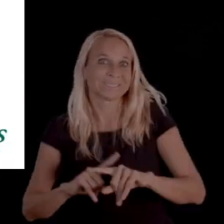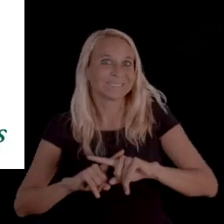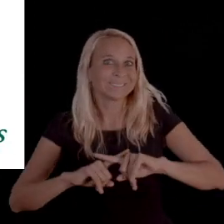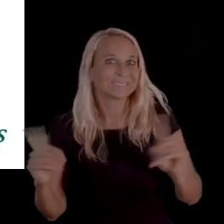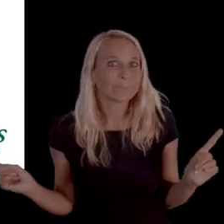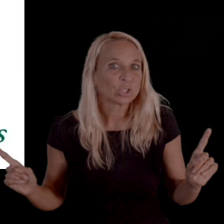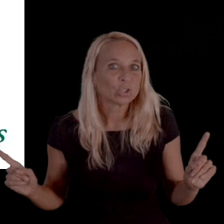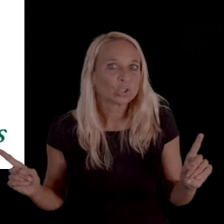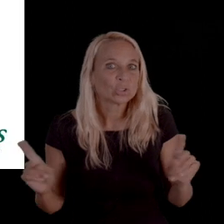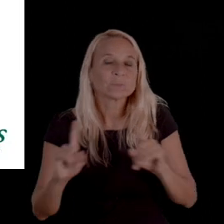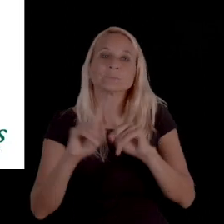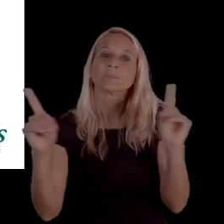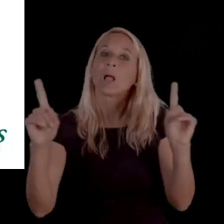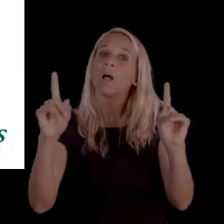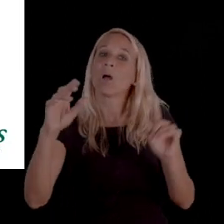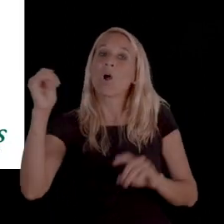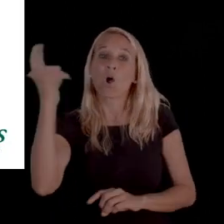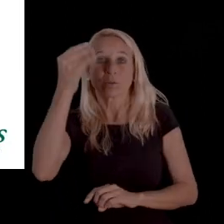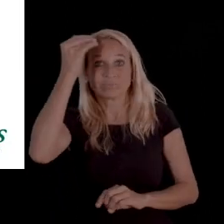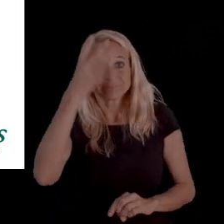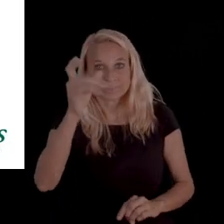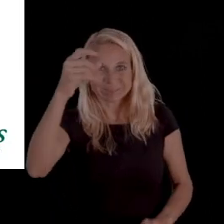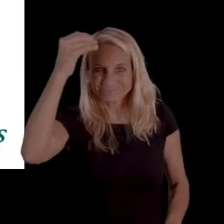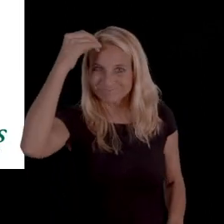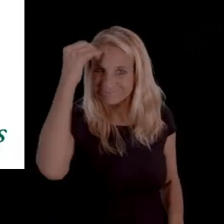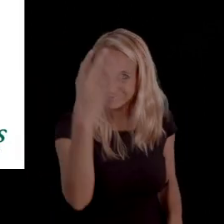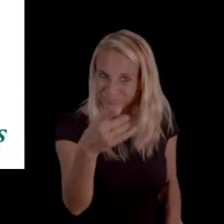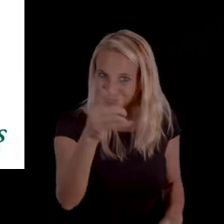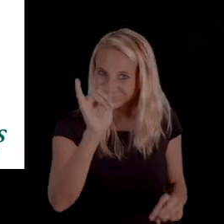But all the notices do have to alert you